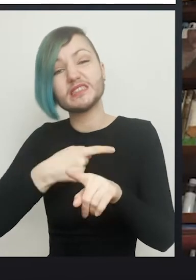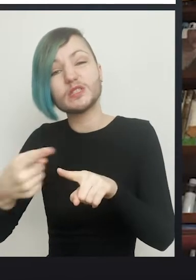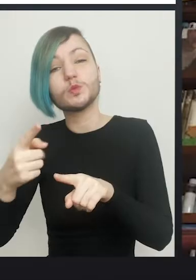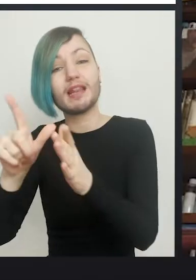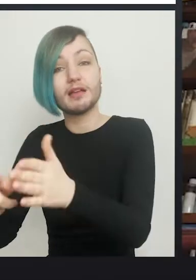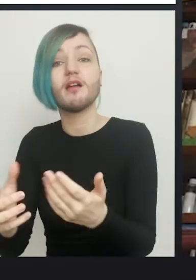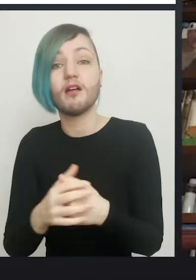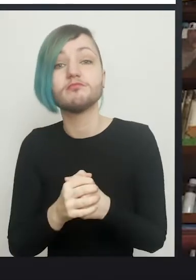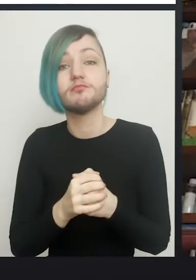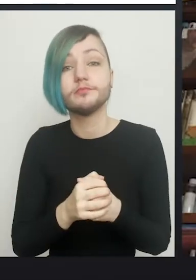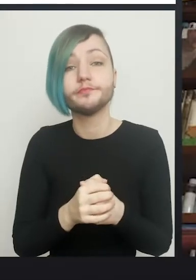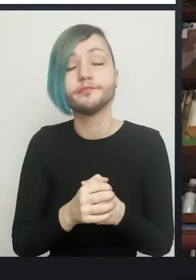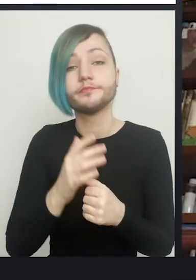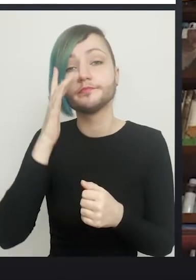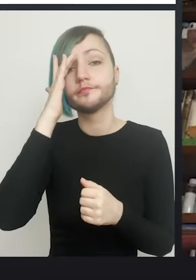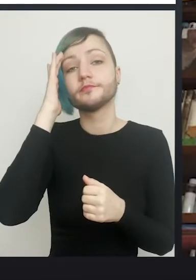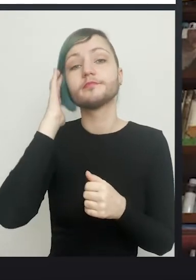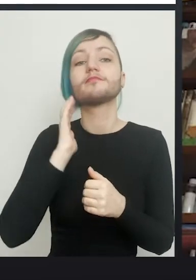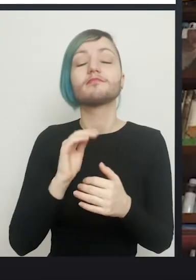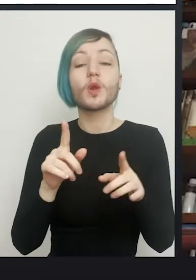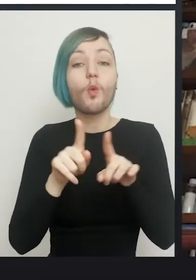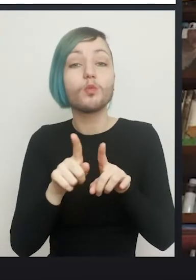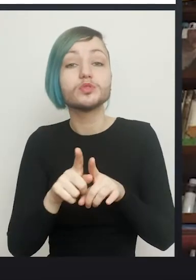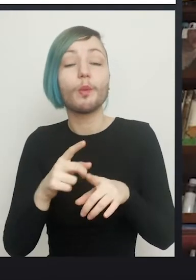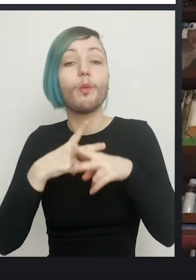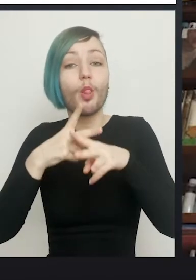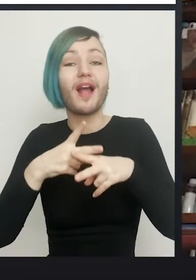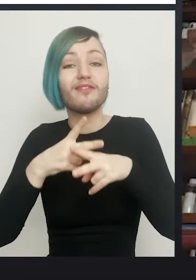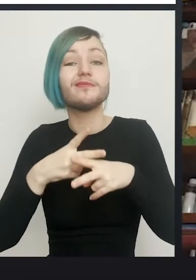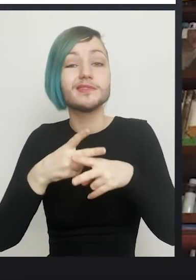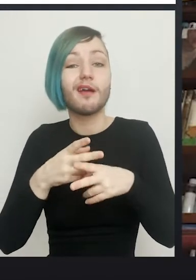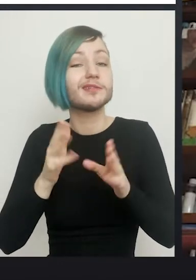And the other thing to bear in mind is that there's no maintenance. If you had a vagina made,